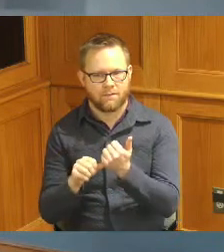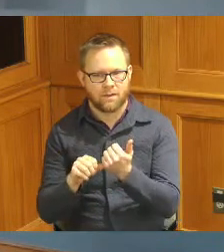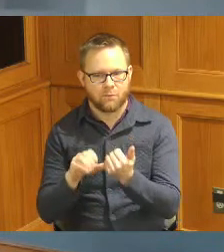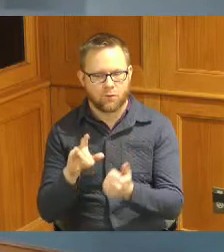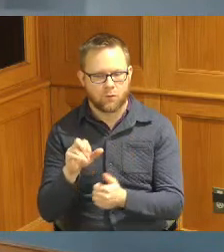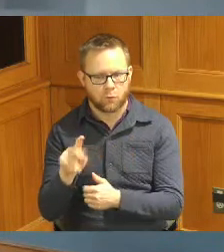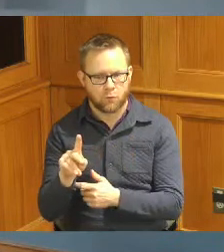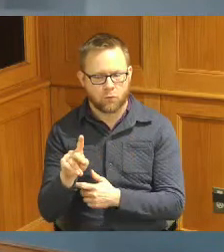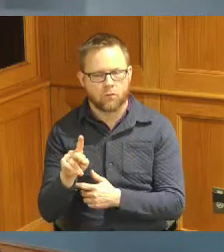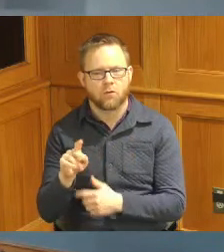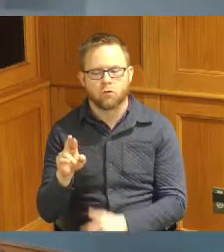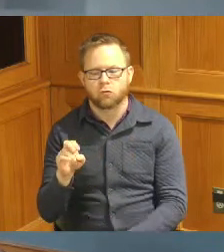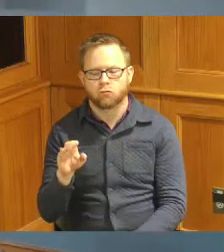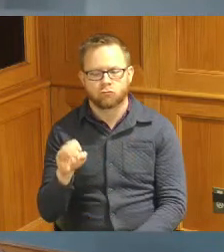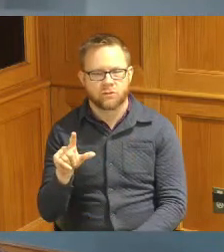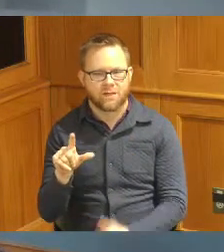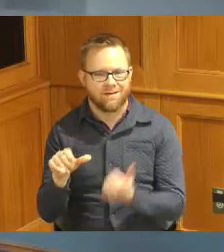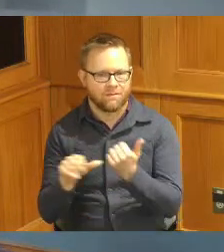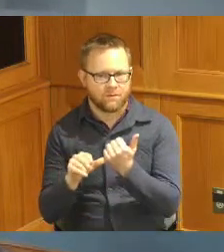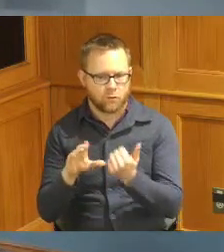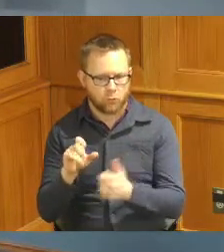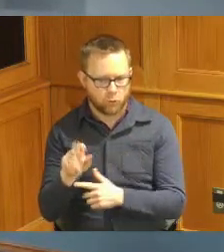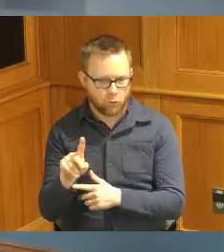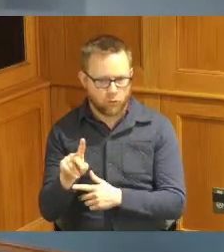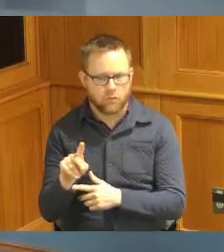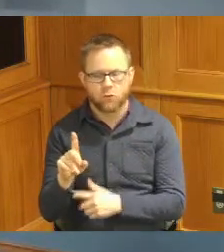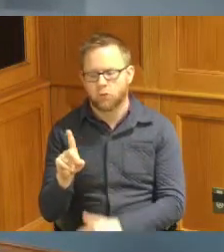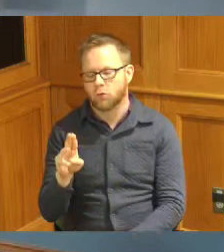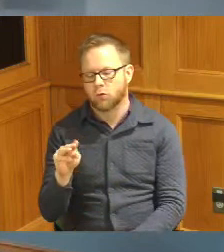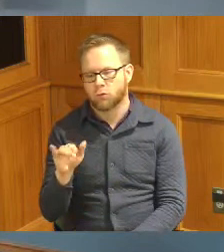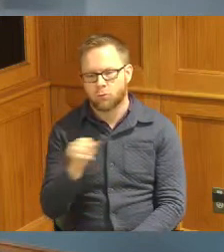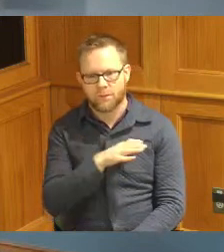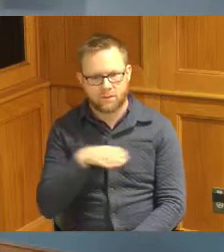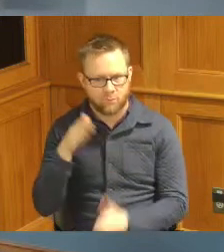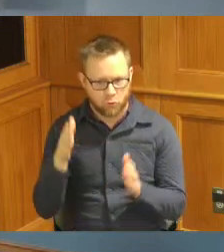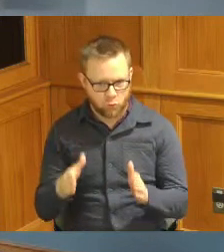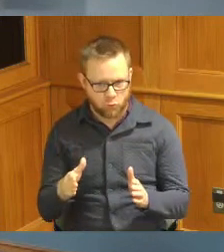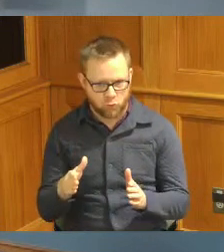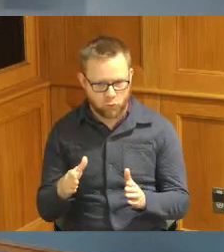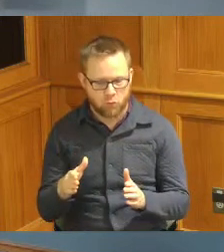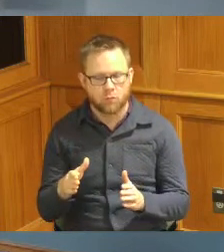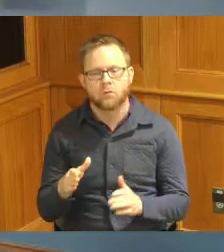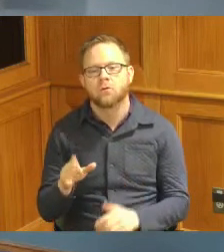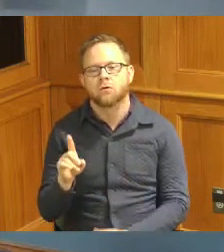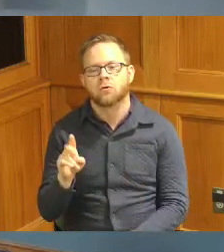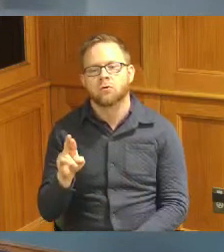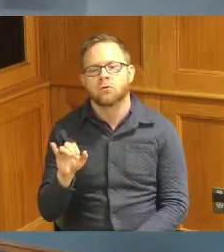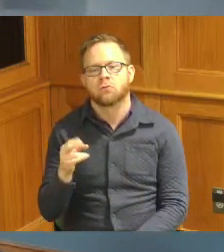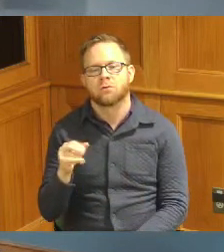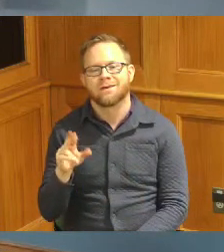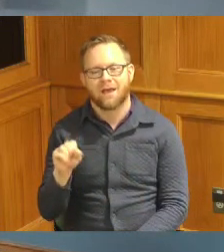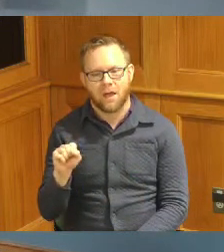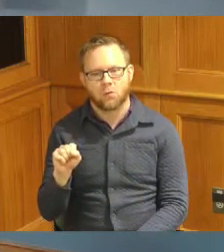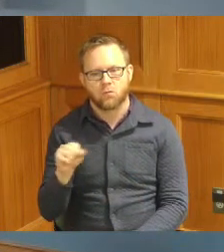the dais Kristie Rechel Assistant Clerk Stephanie Summerow Dumas the journalist Commissioner good afternoon I'm County Commissioner Denise Driehaus